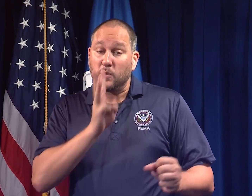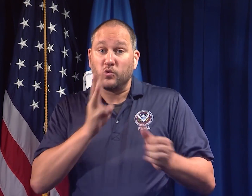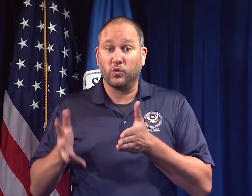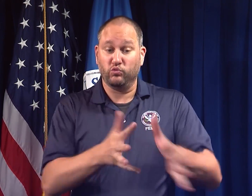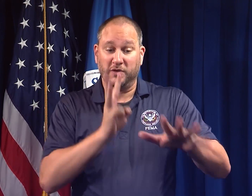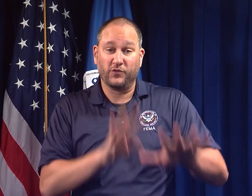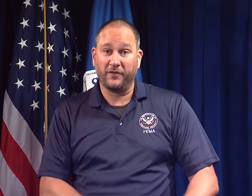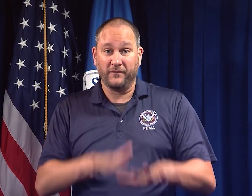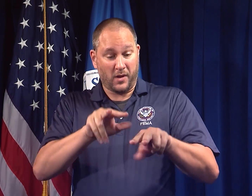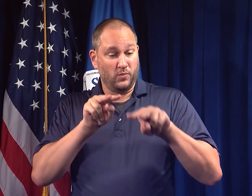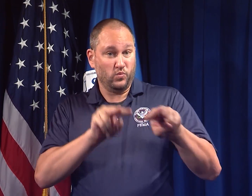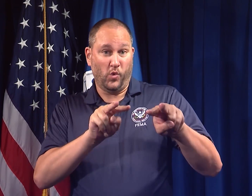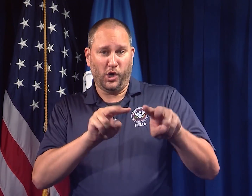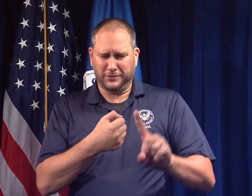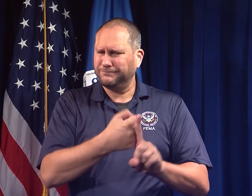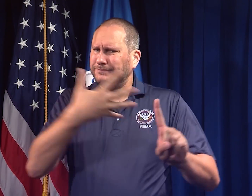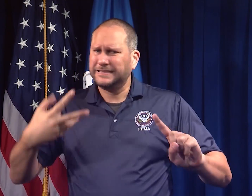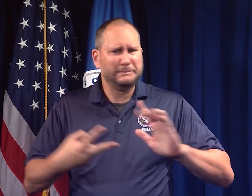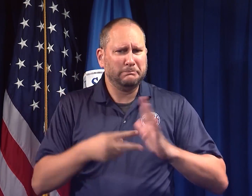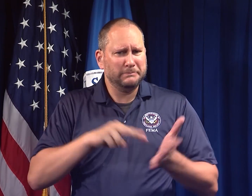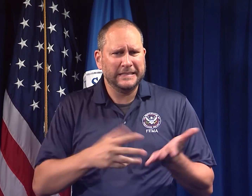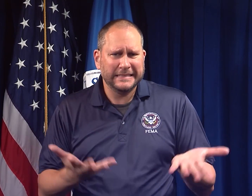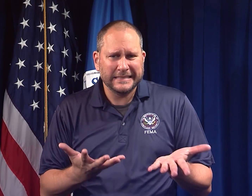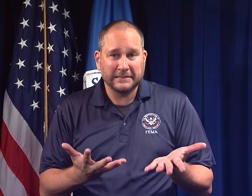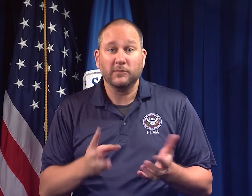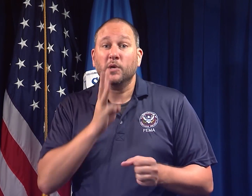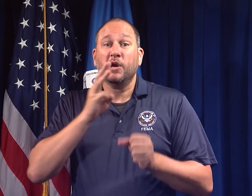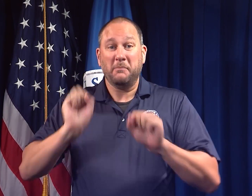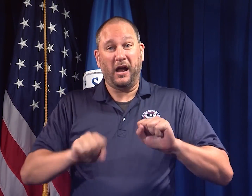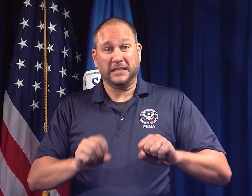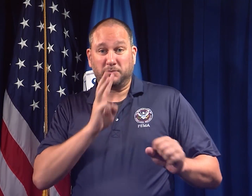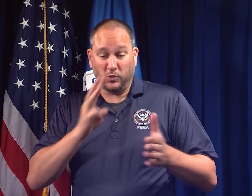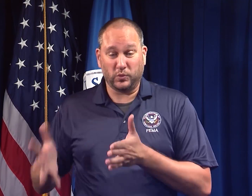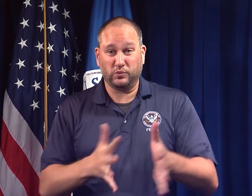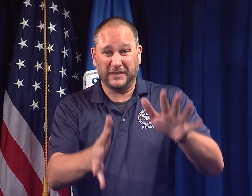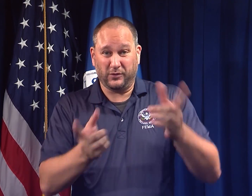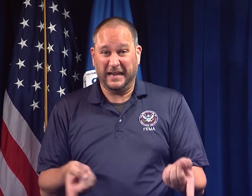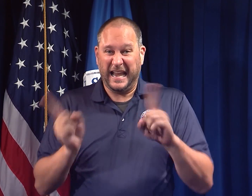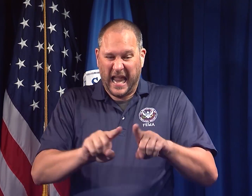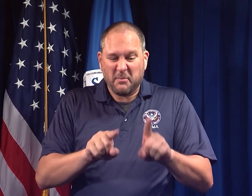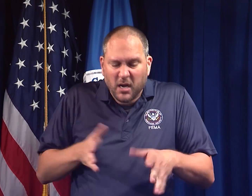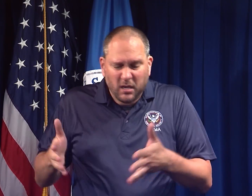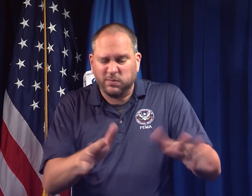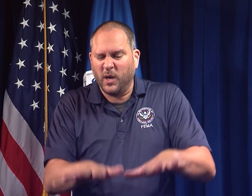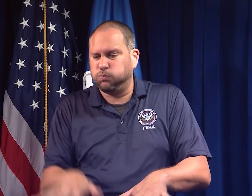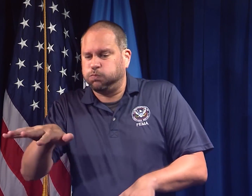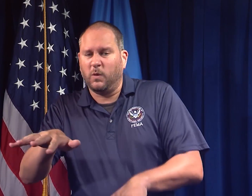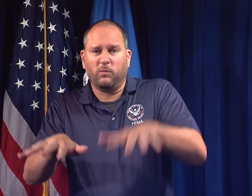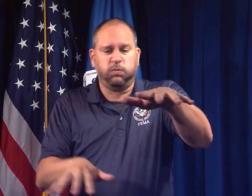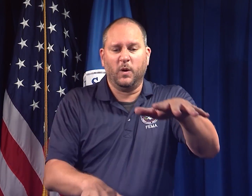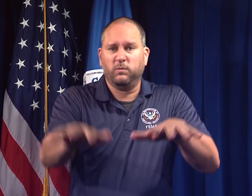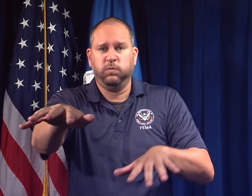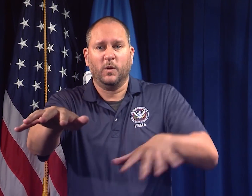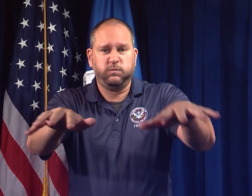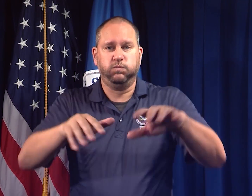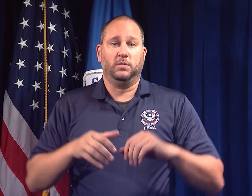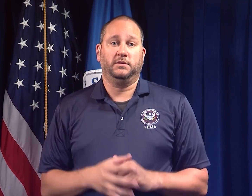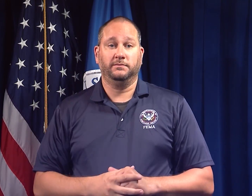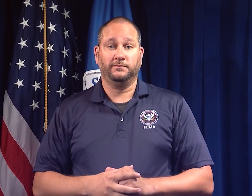A River Flood Watch is issued when river flooding is possible at one or more forecast points along a river.